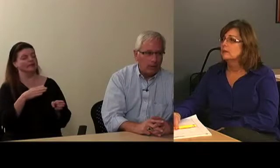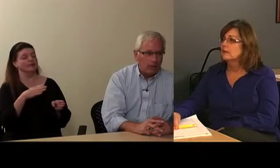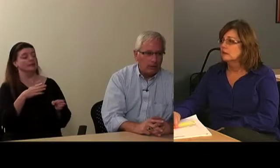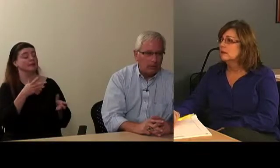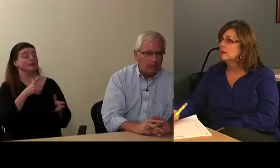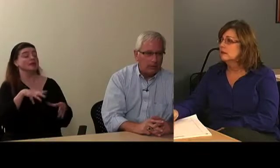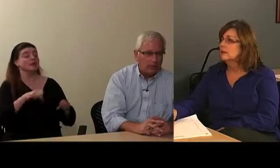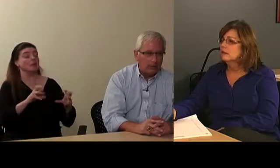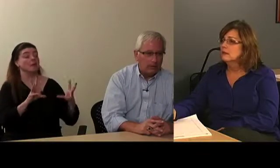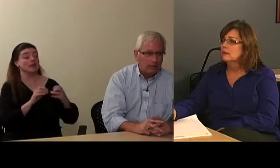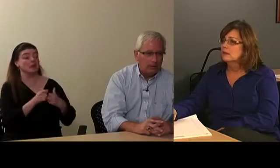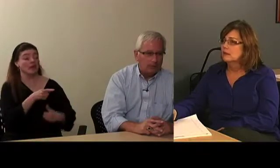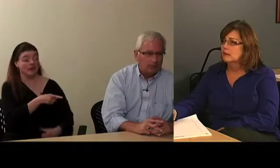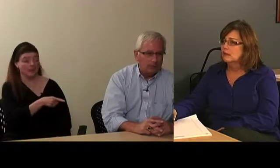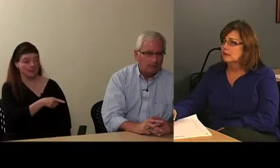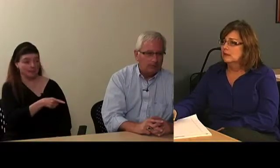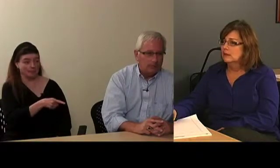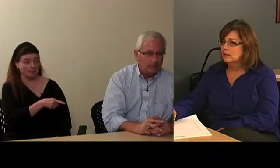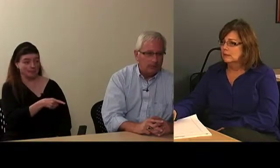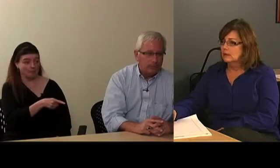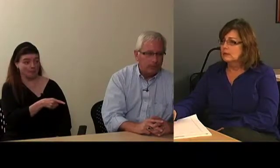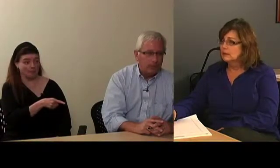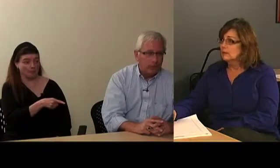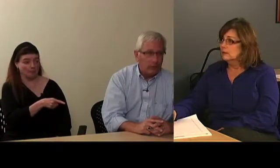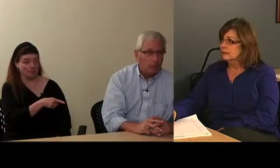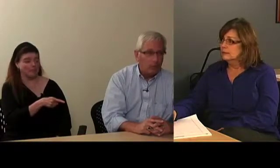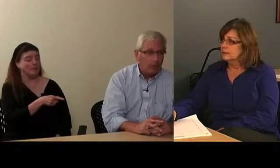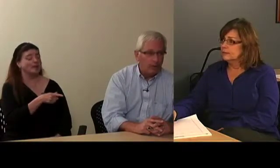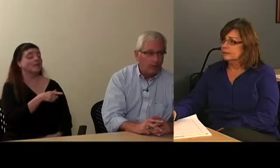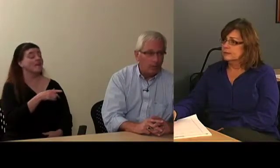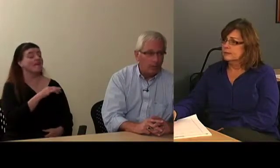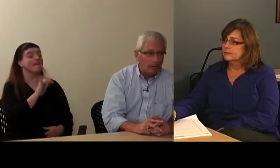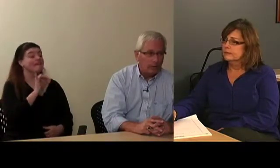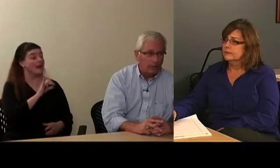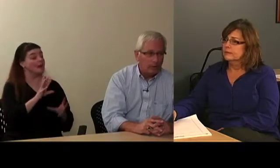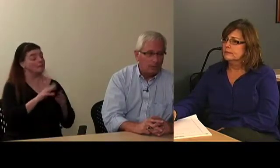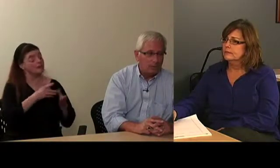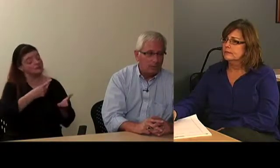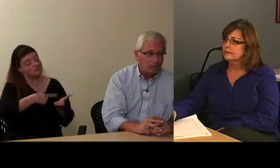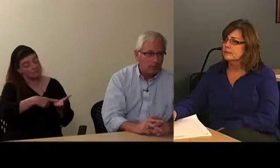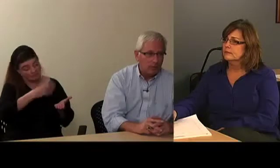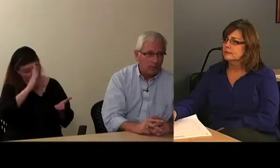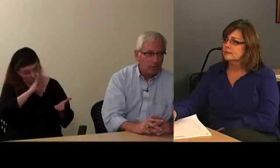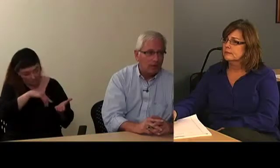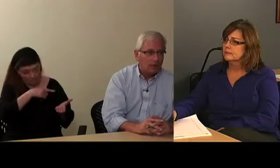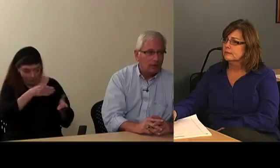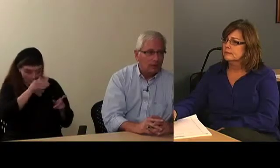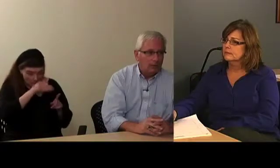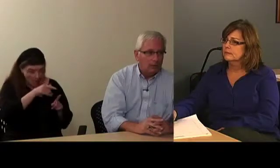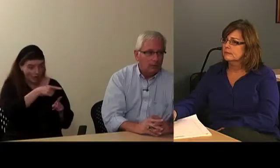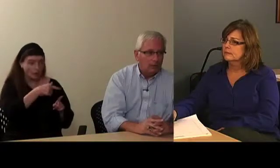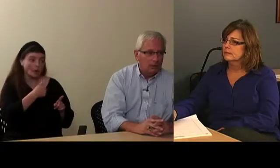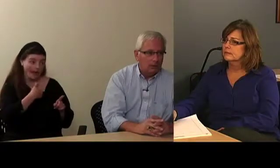and just review with them what their responsibilities are.